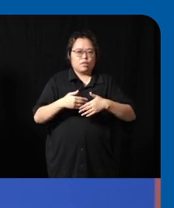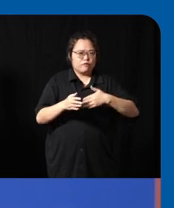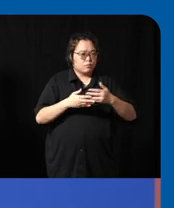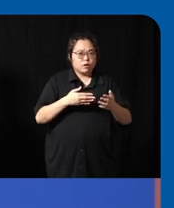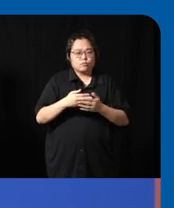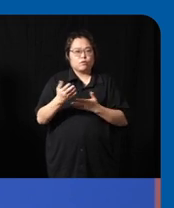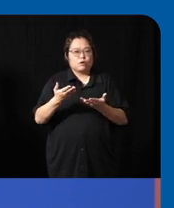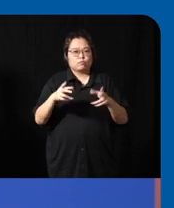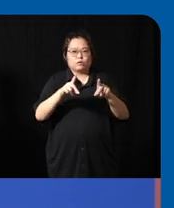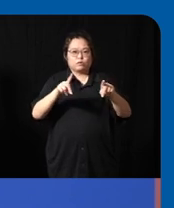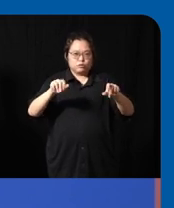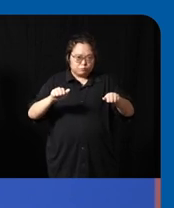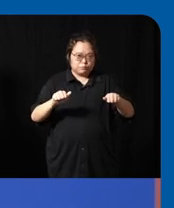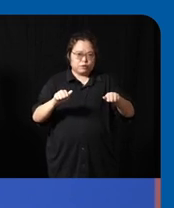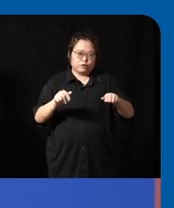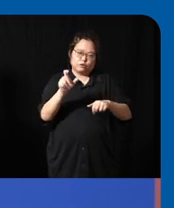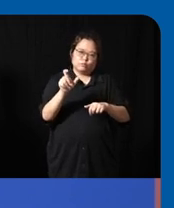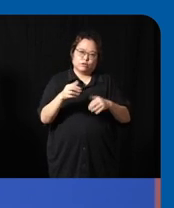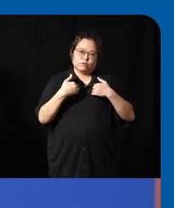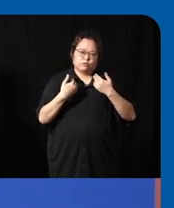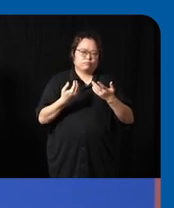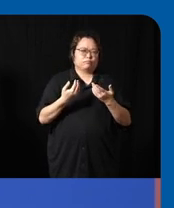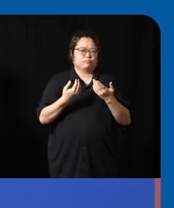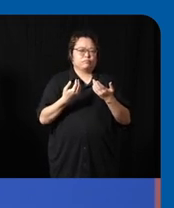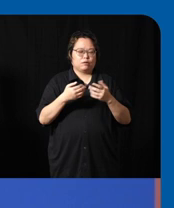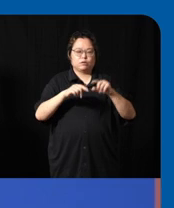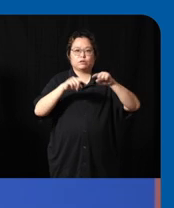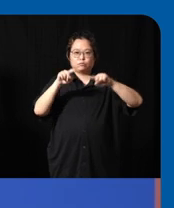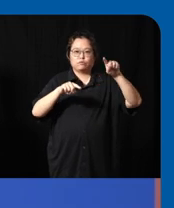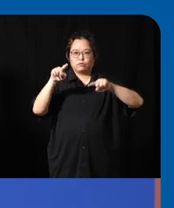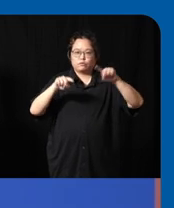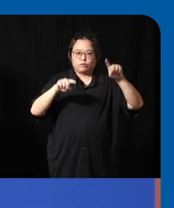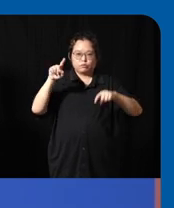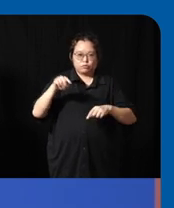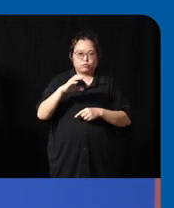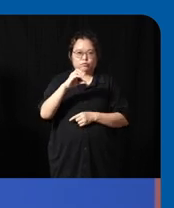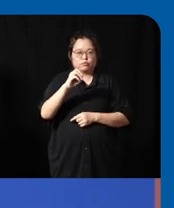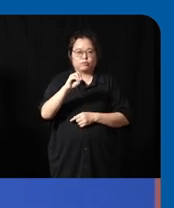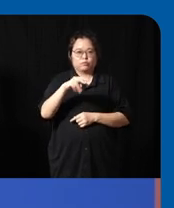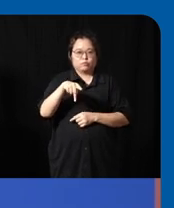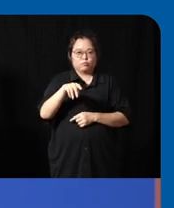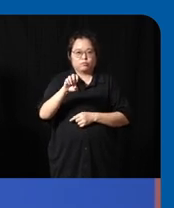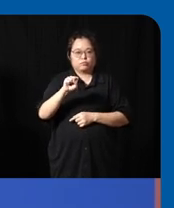disability someone has it comes in different forms to compensate for the disability that they have in